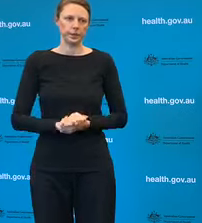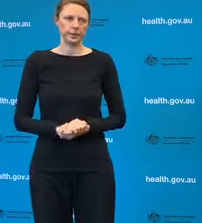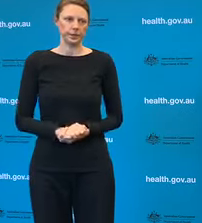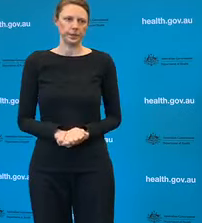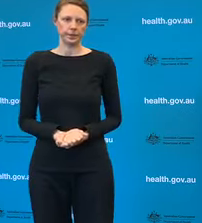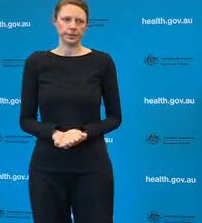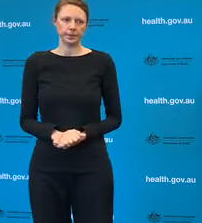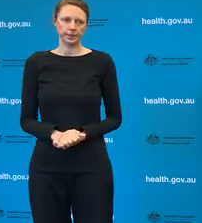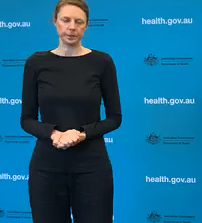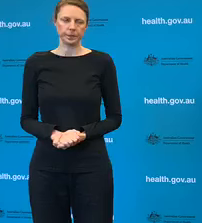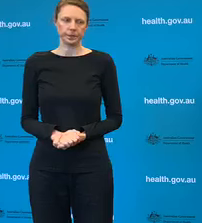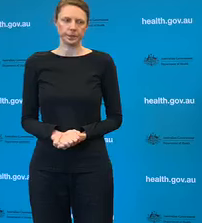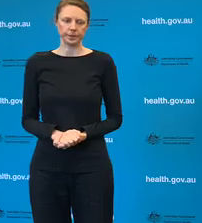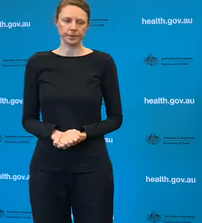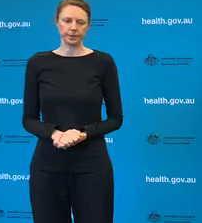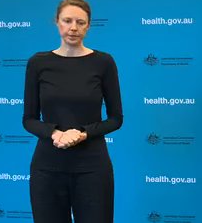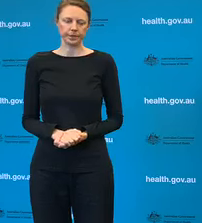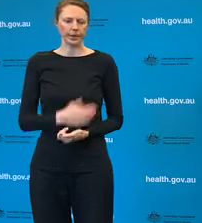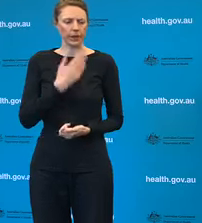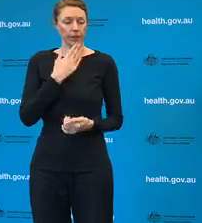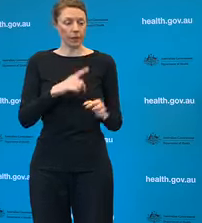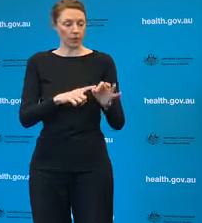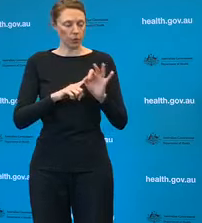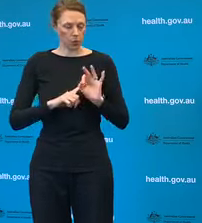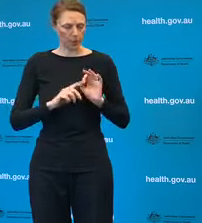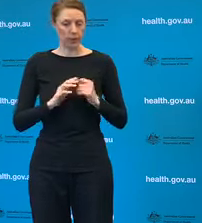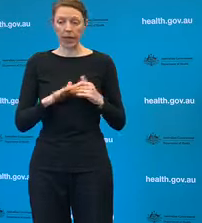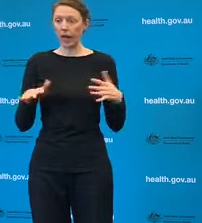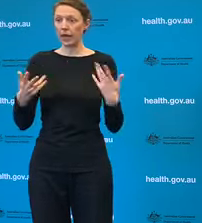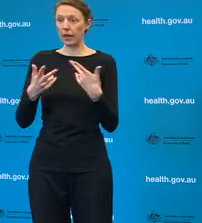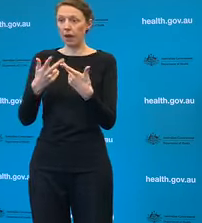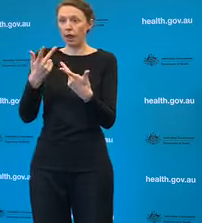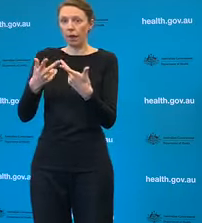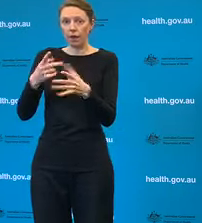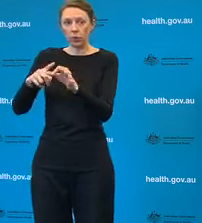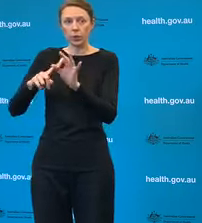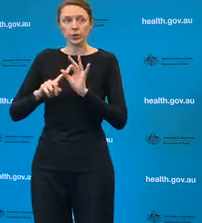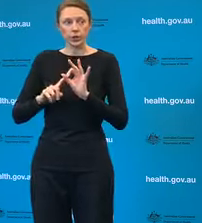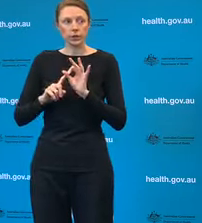Thanks Josh and any final questions for today?